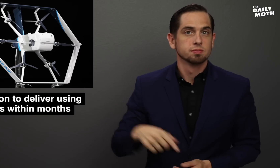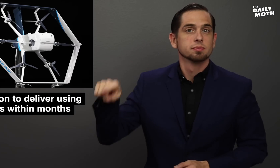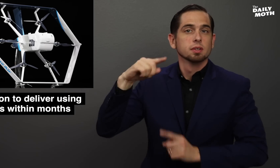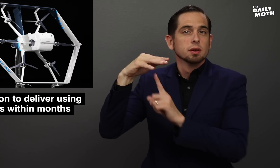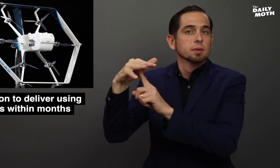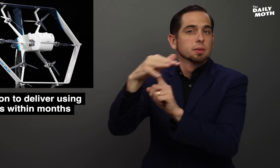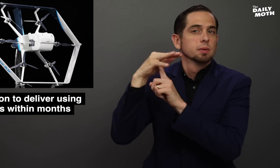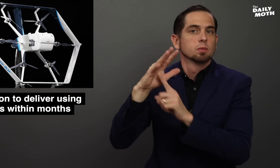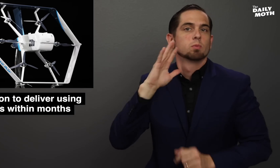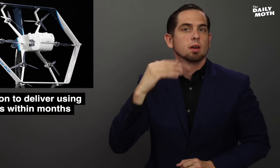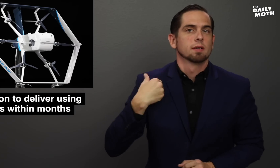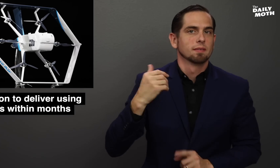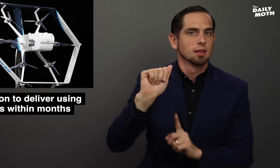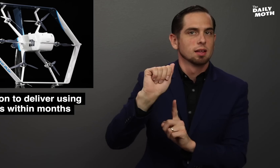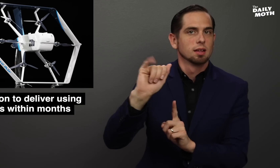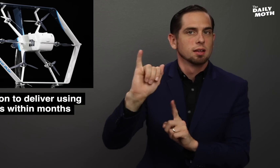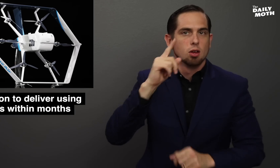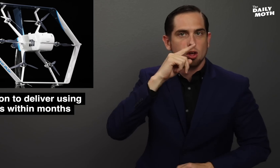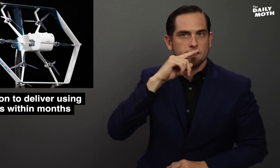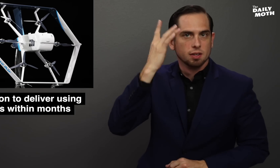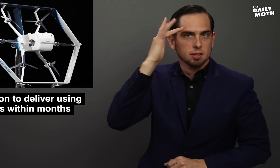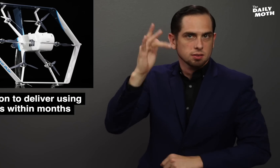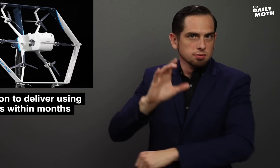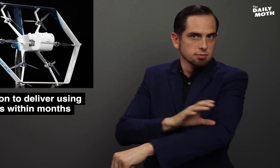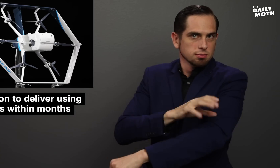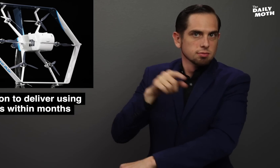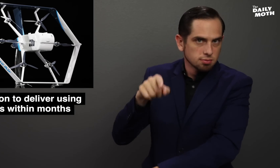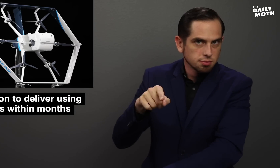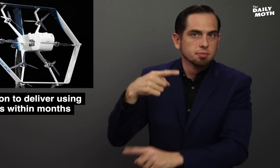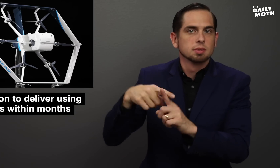The drones will have artificial intelligence and